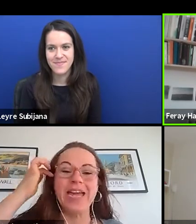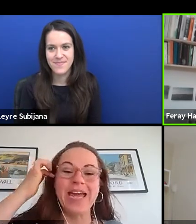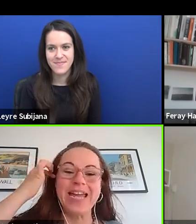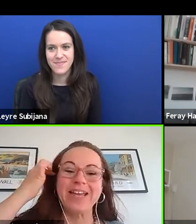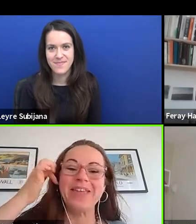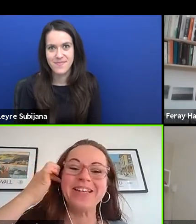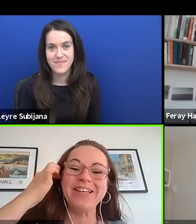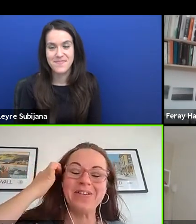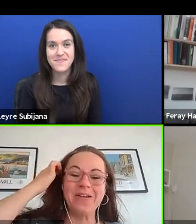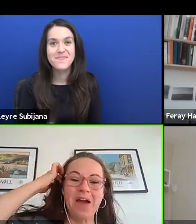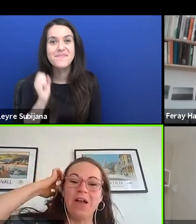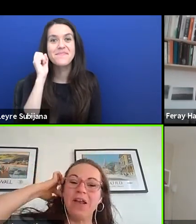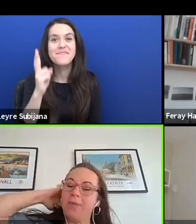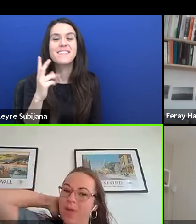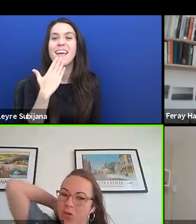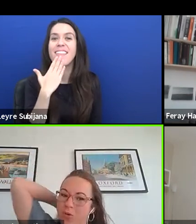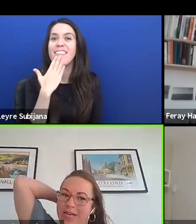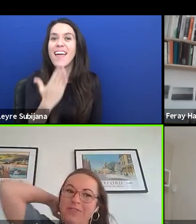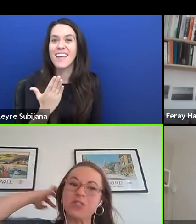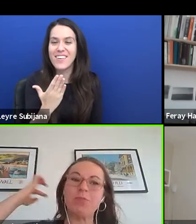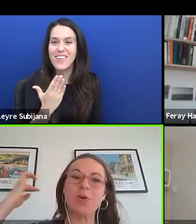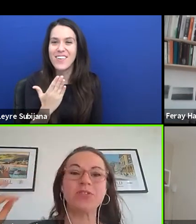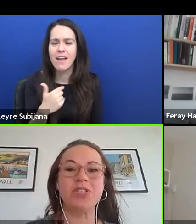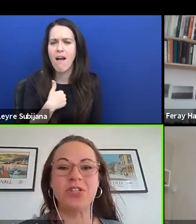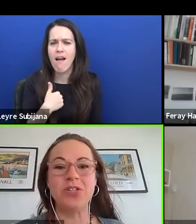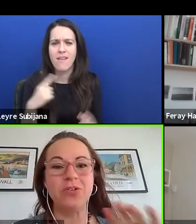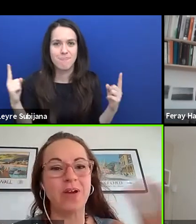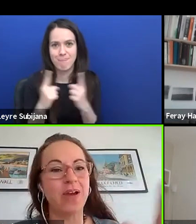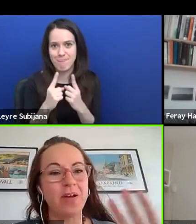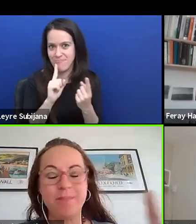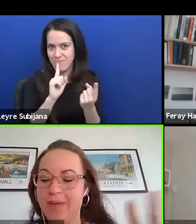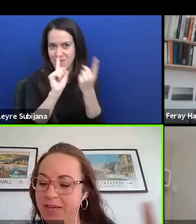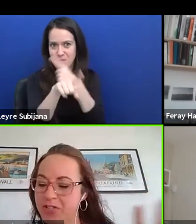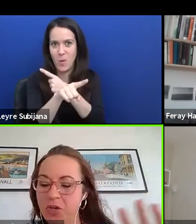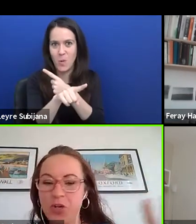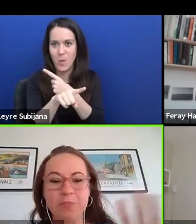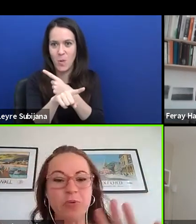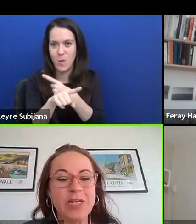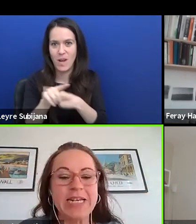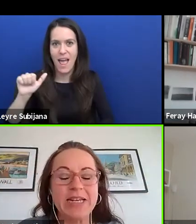Okay. Thank you. I'll quickly respond to Anton and Paulien